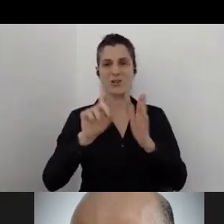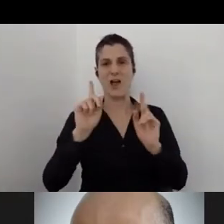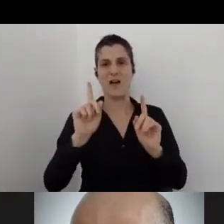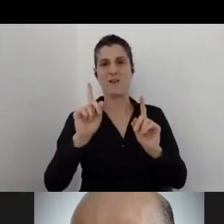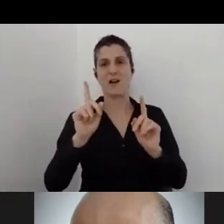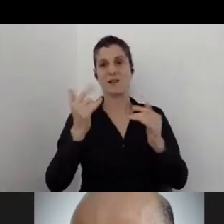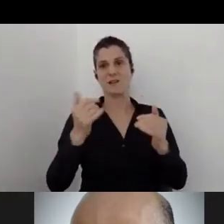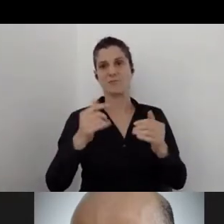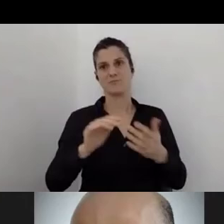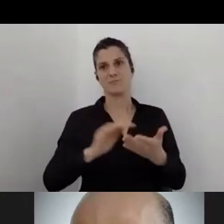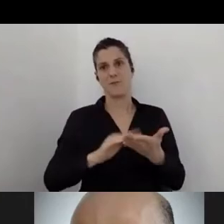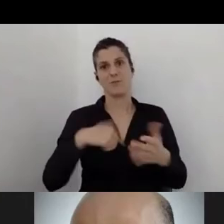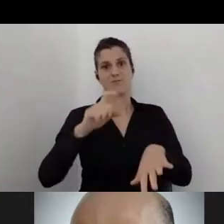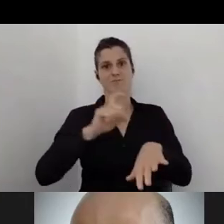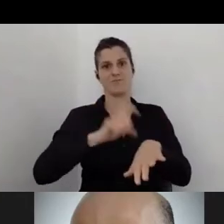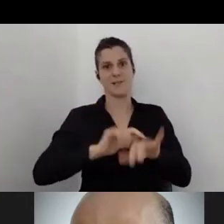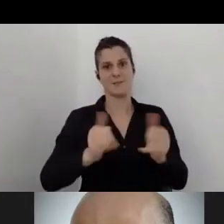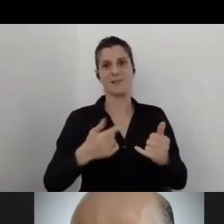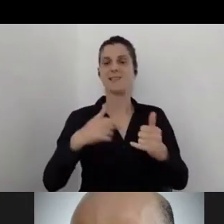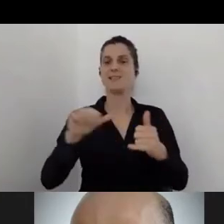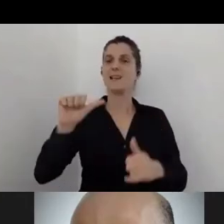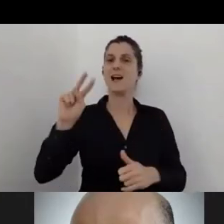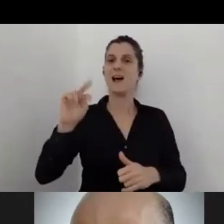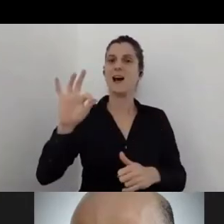So, Anton, thank you very much for being on time